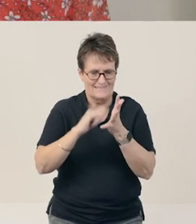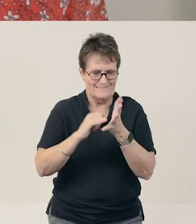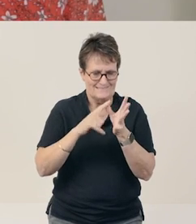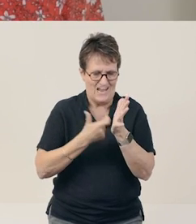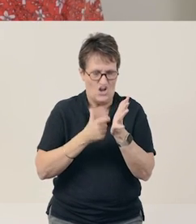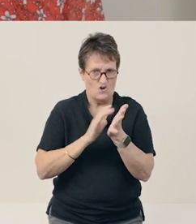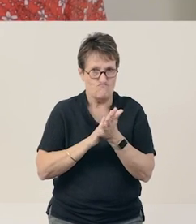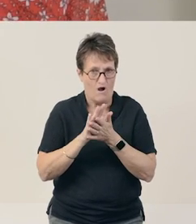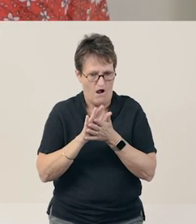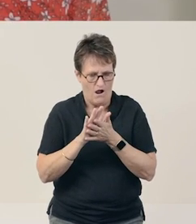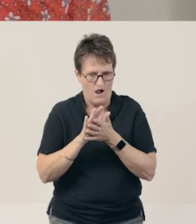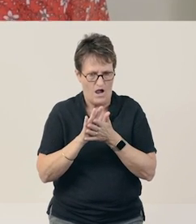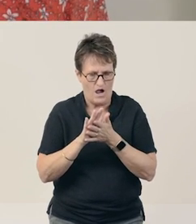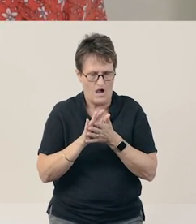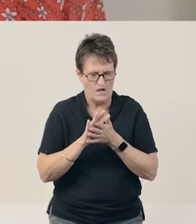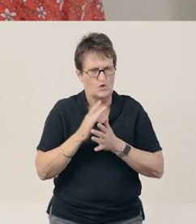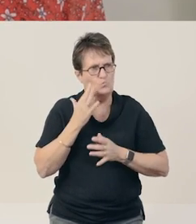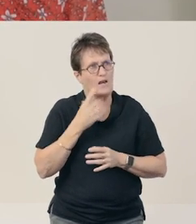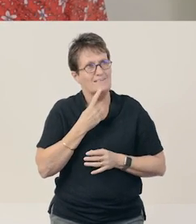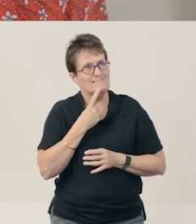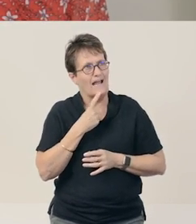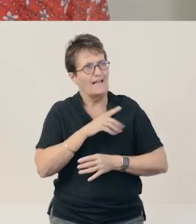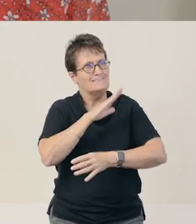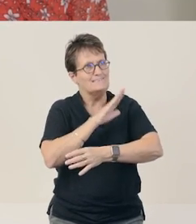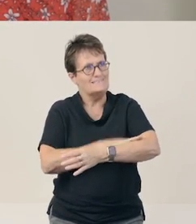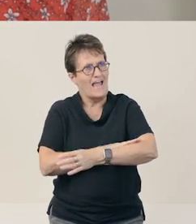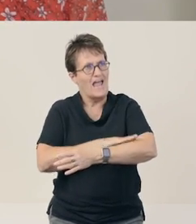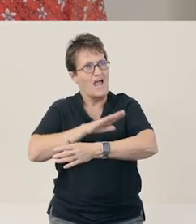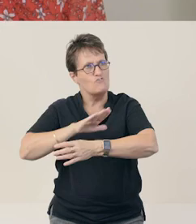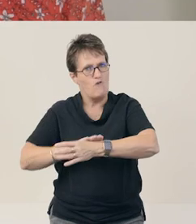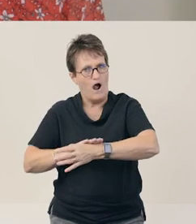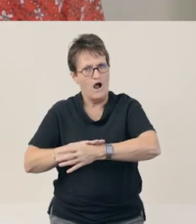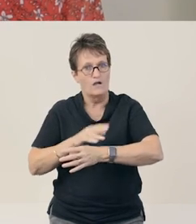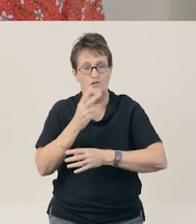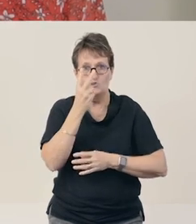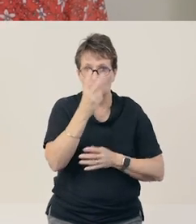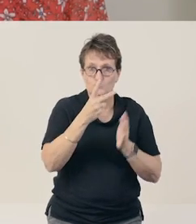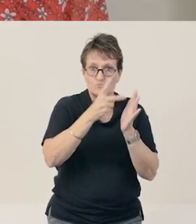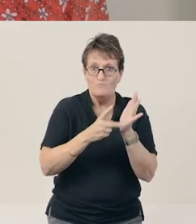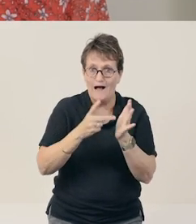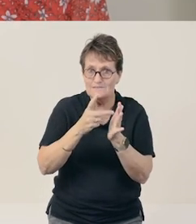When I say the word ‘Sarah’, I can hear two parts: Sar-ah.